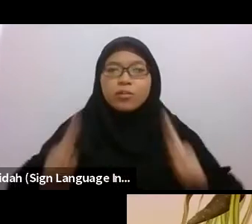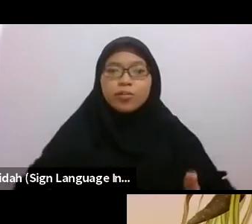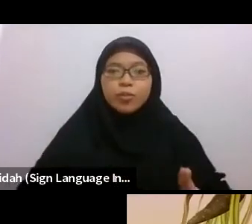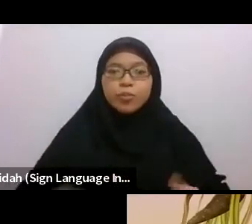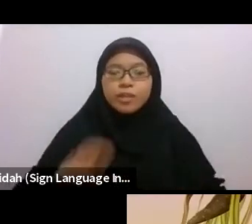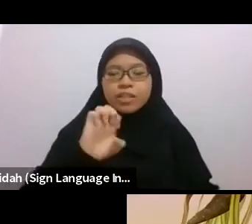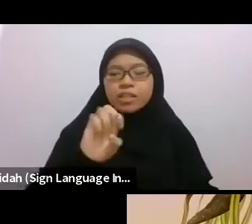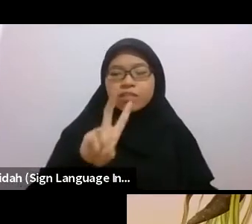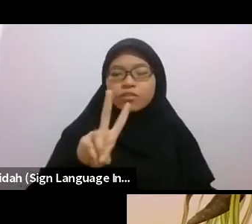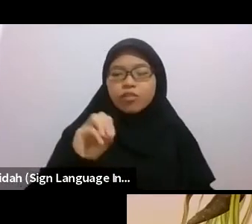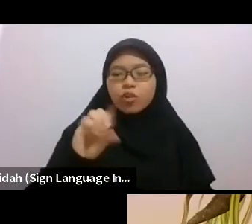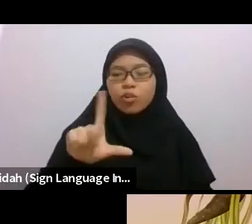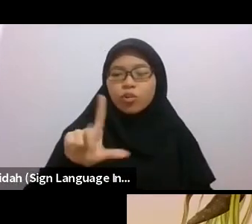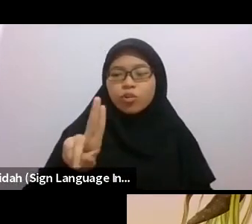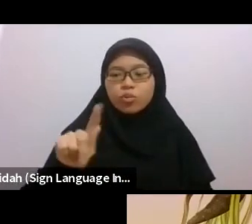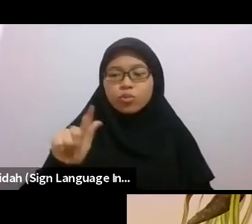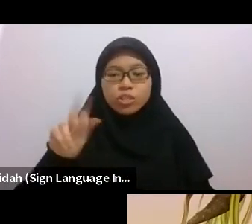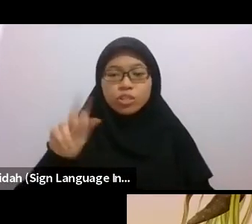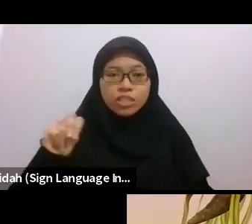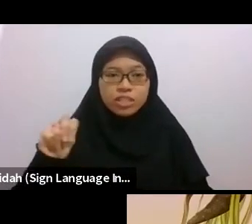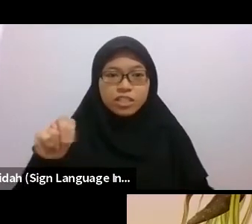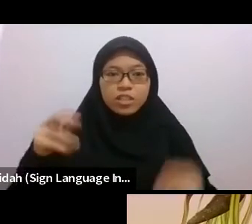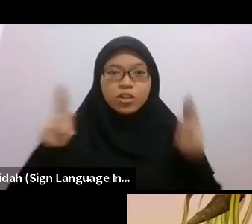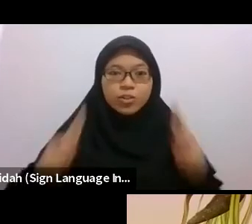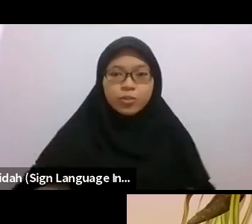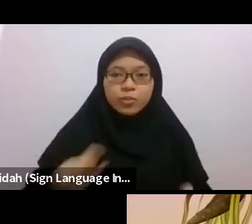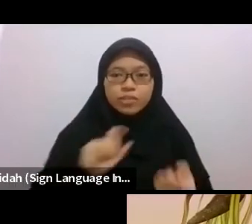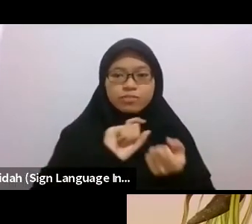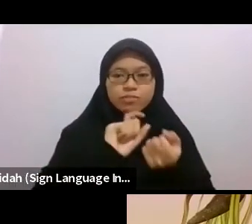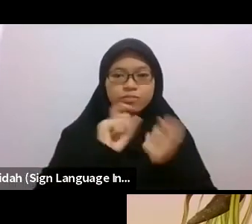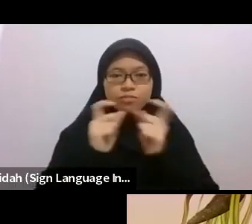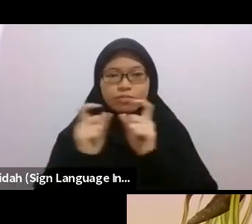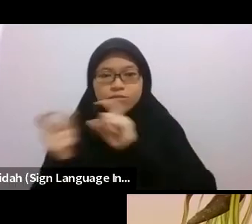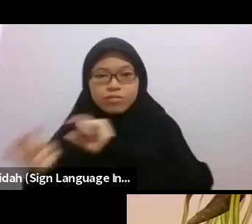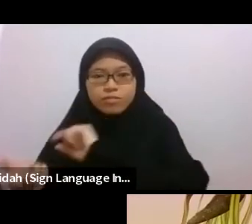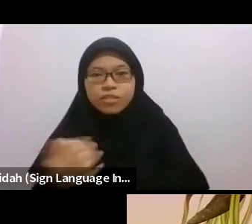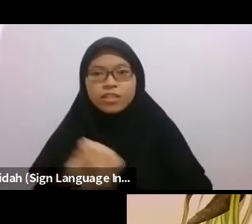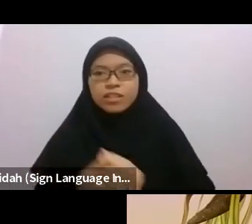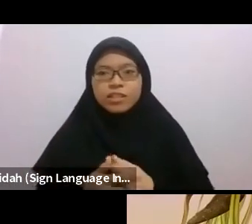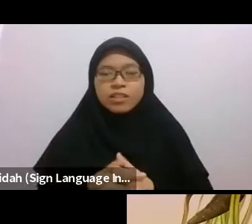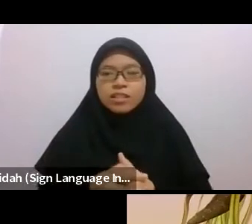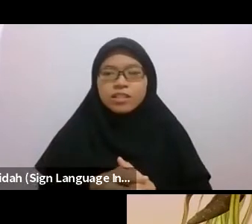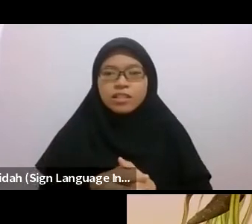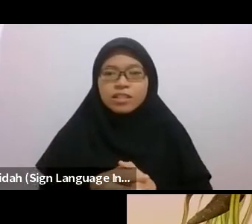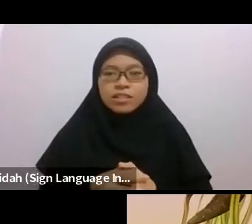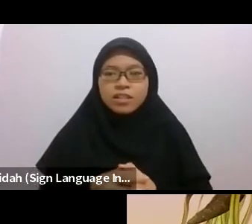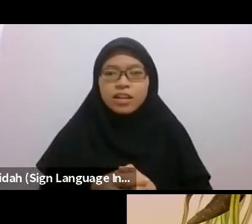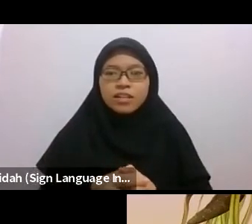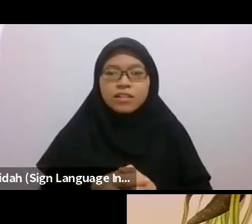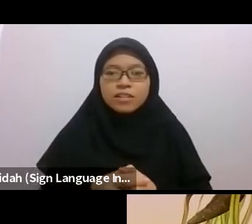So Le Guin posits that the story could be read as a carrier bag or container.